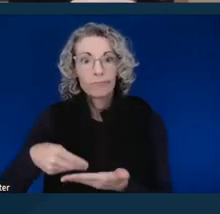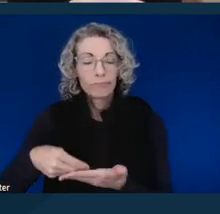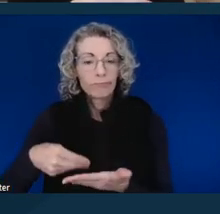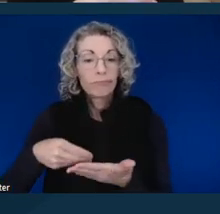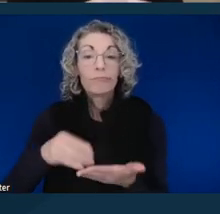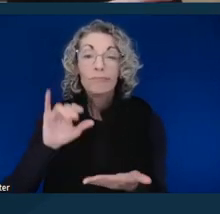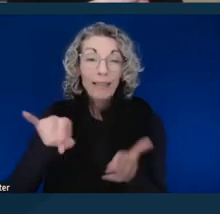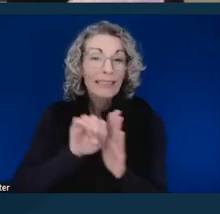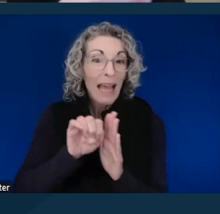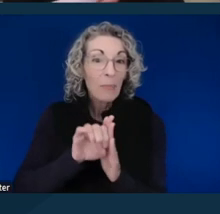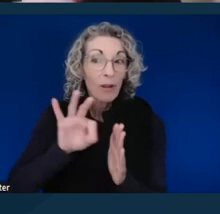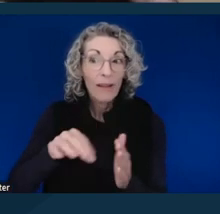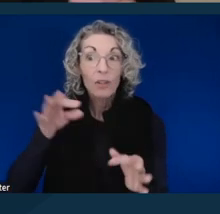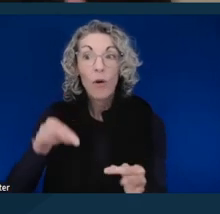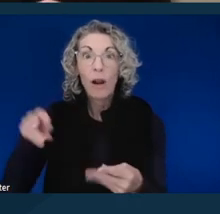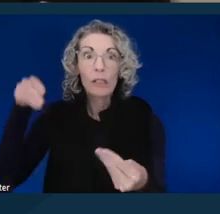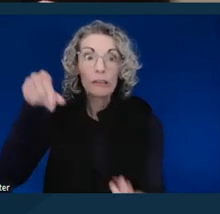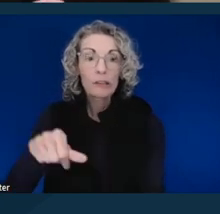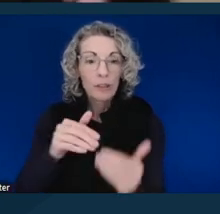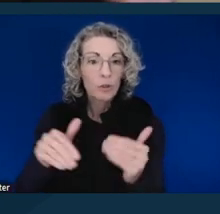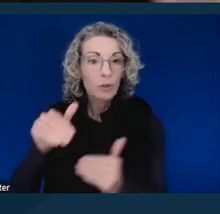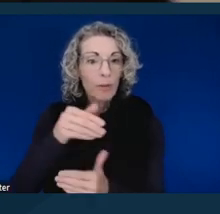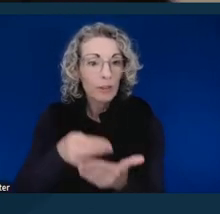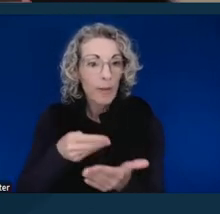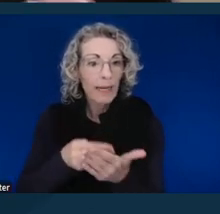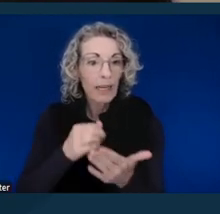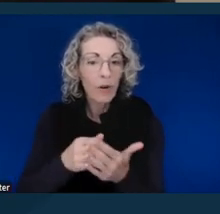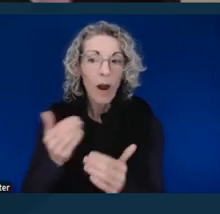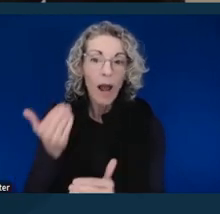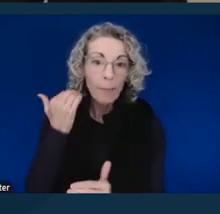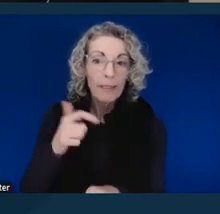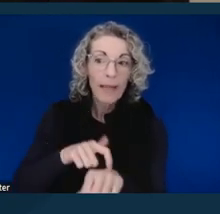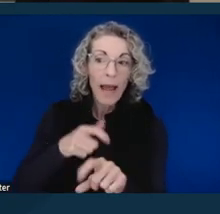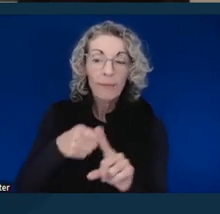or they're taking time away from an administrator on their regular duties and they have to spend more time